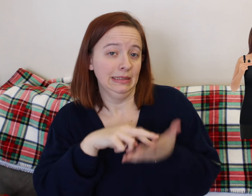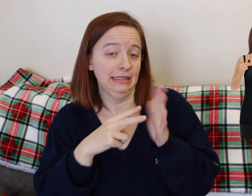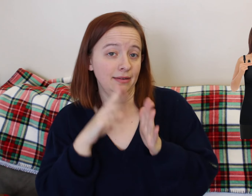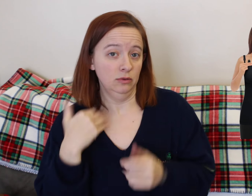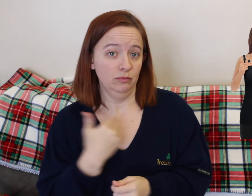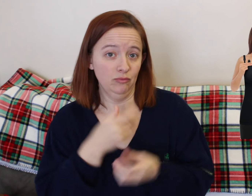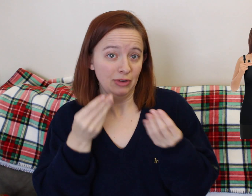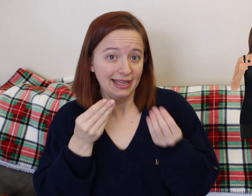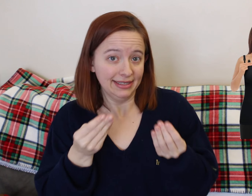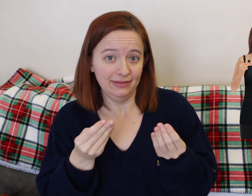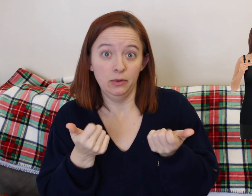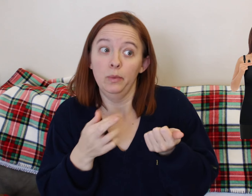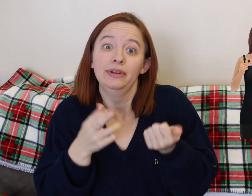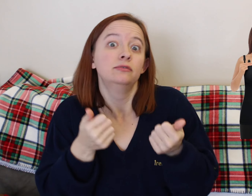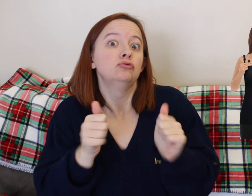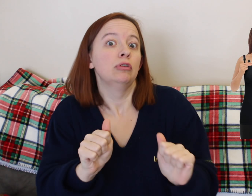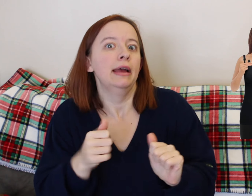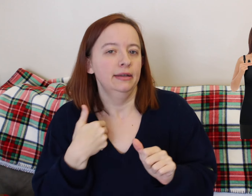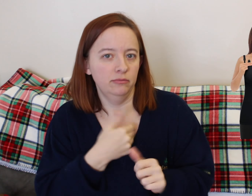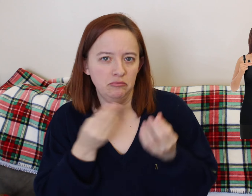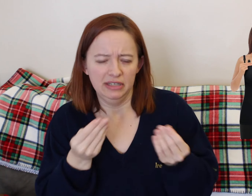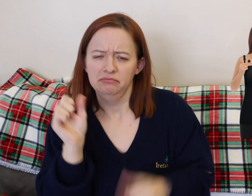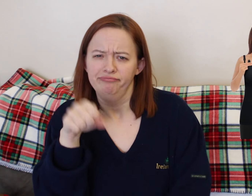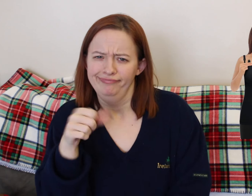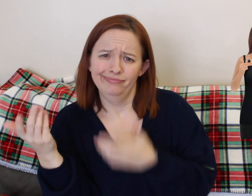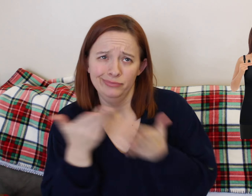So bring an empty file folder with you. We used it.